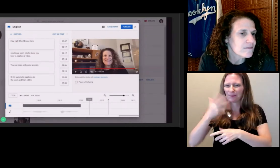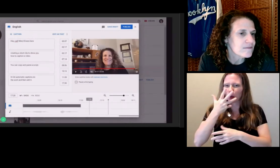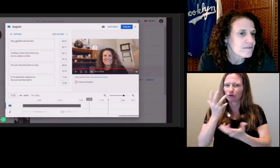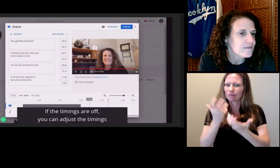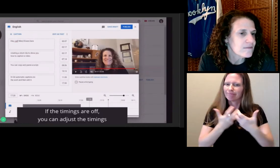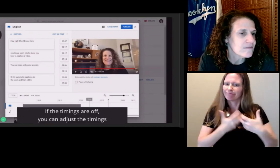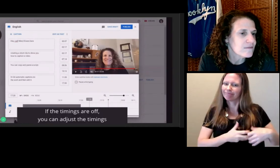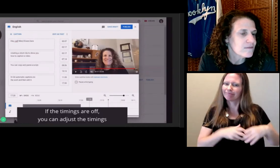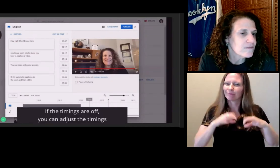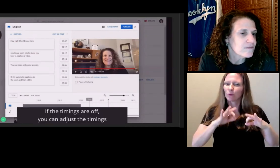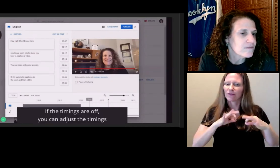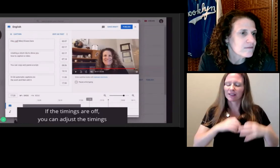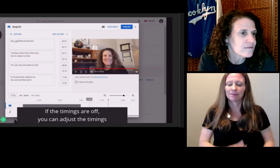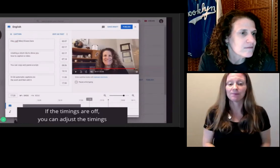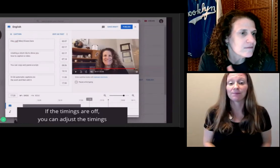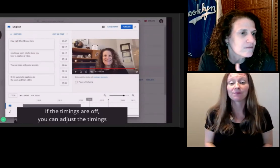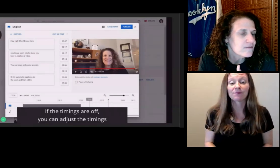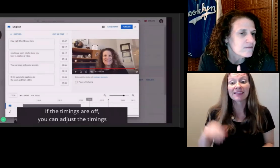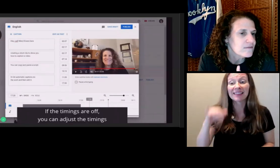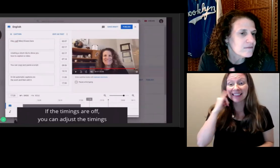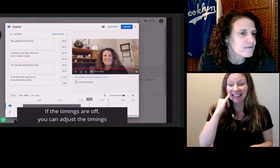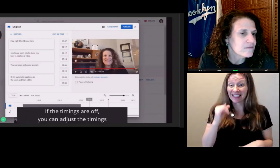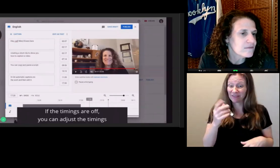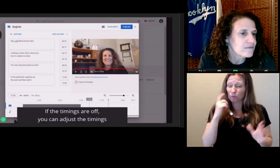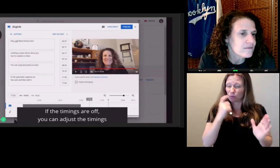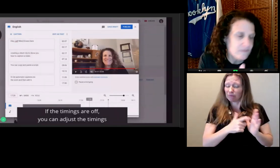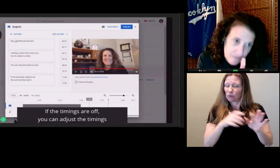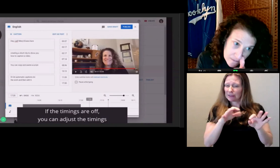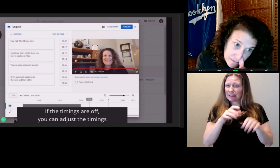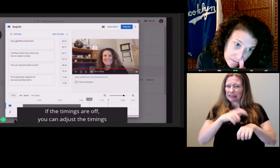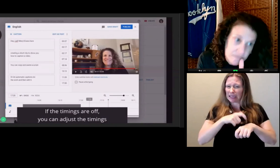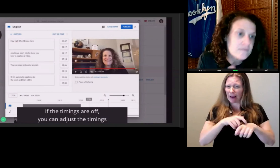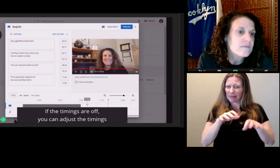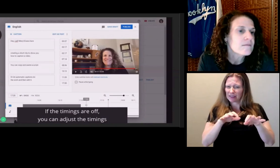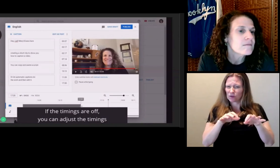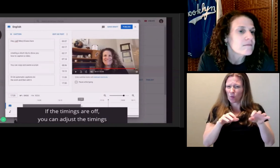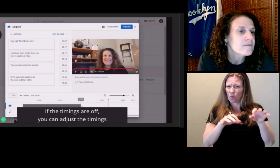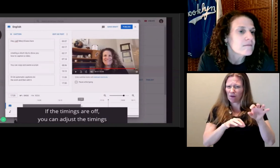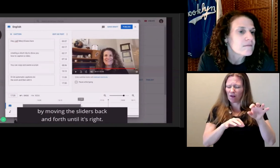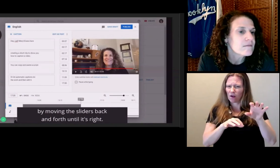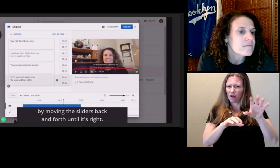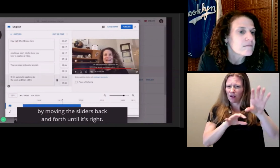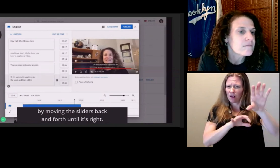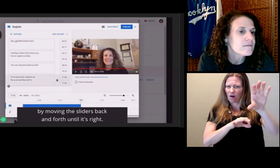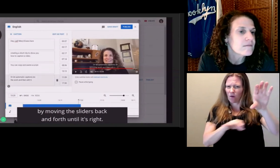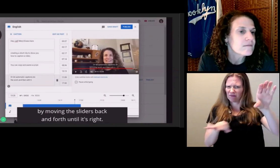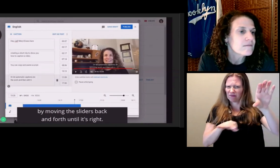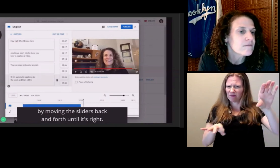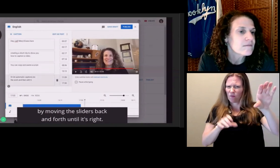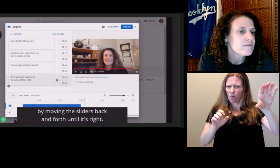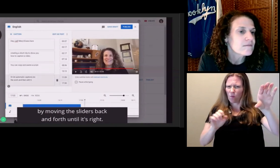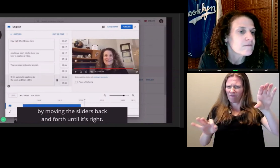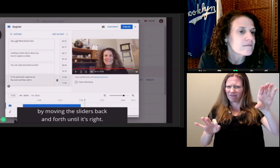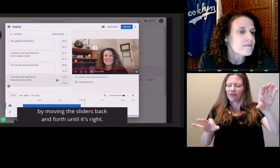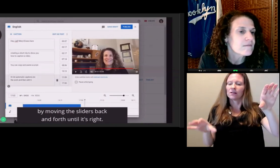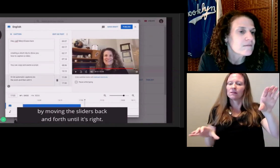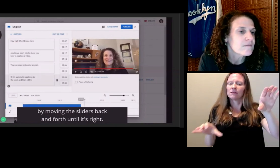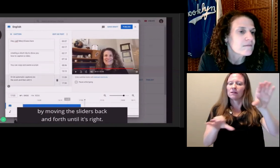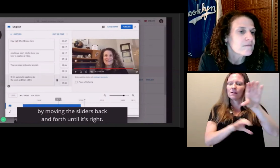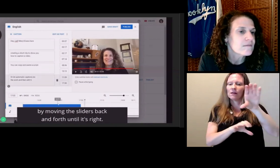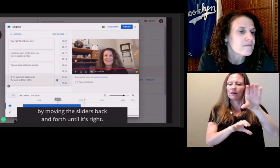If the timings are off, you can adjust the timings by moving the sliders back and forth